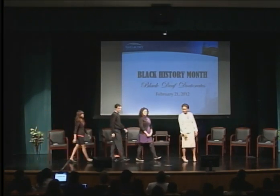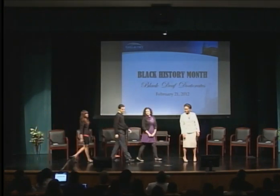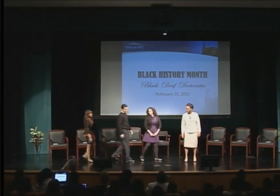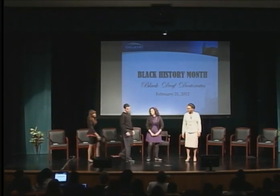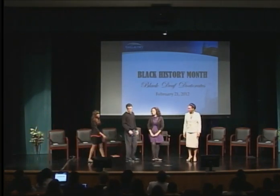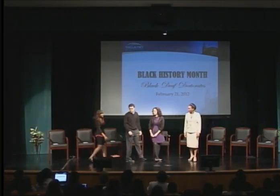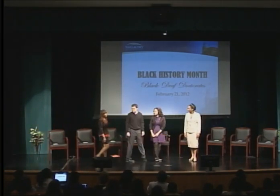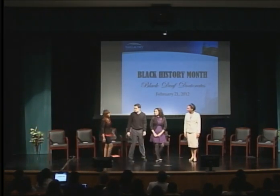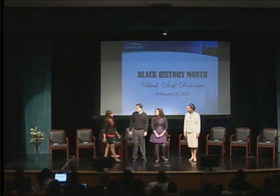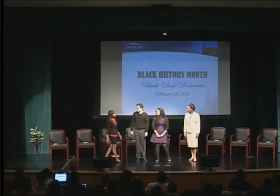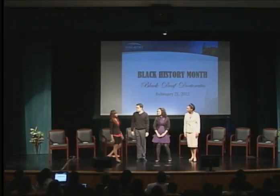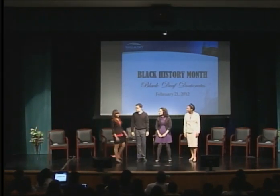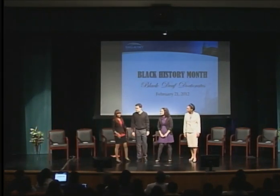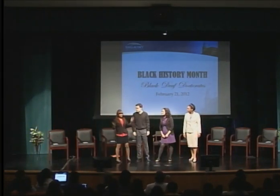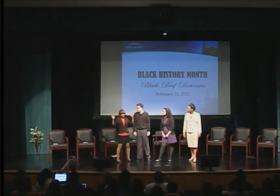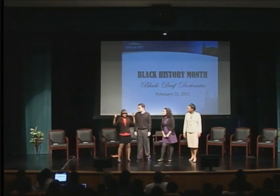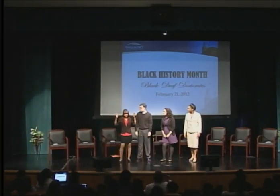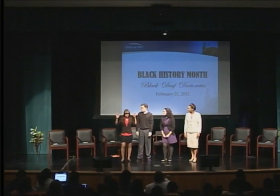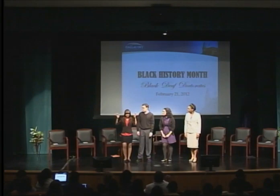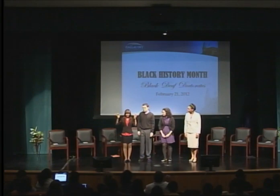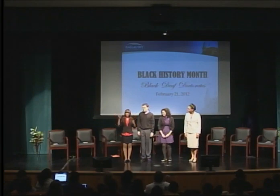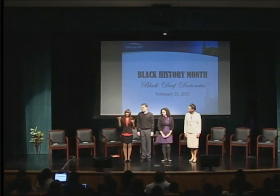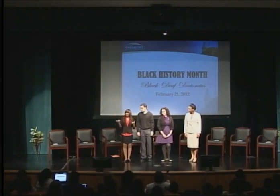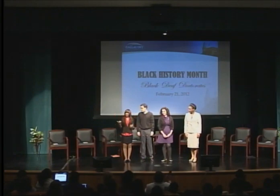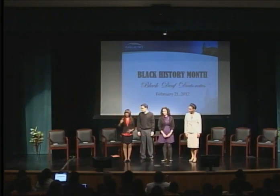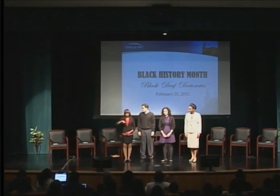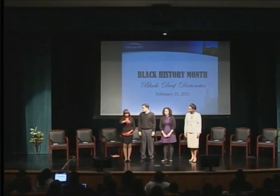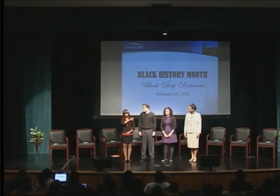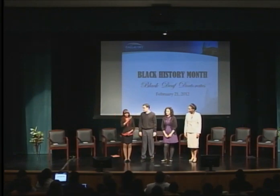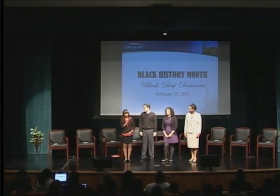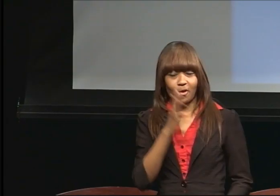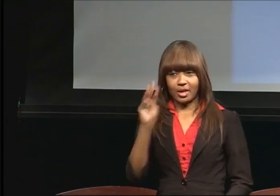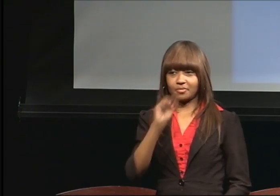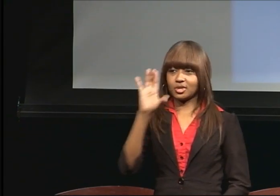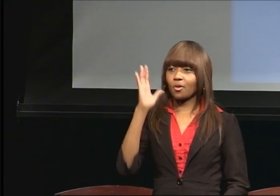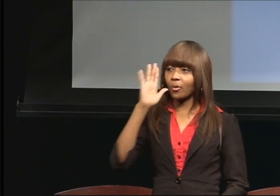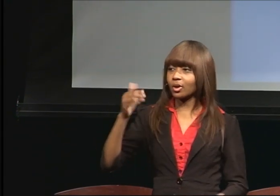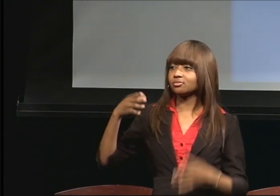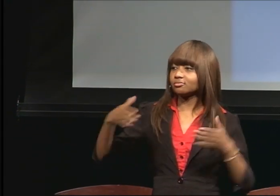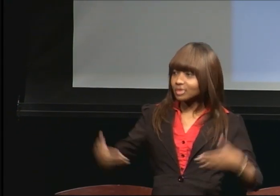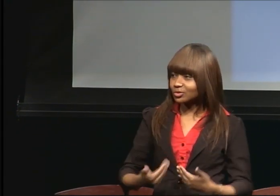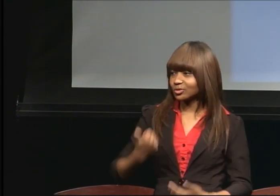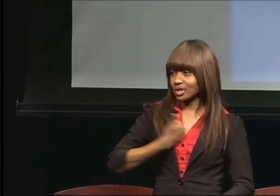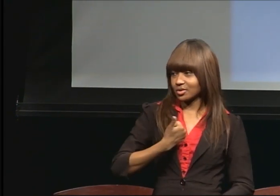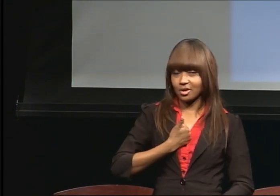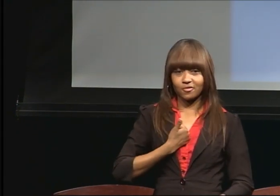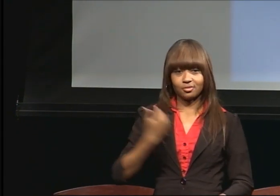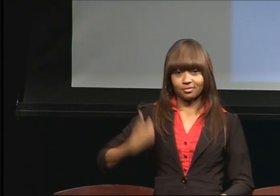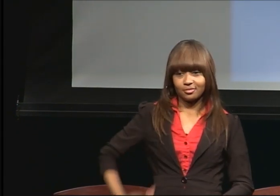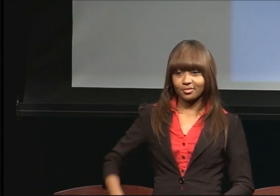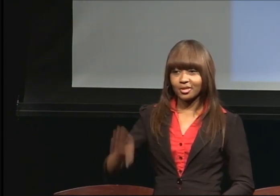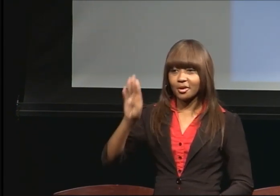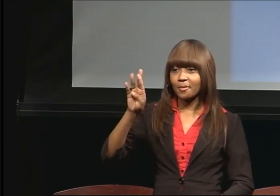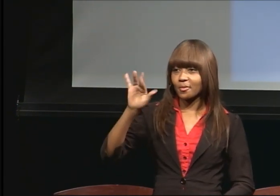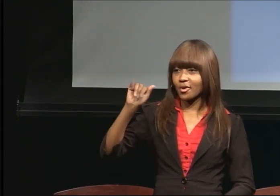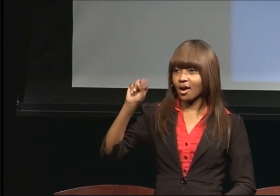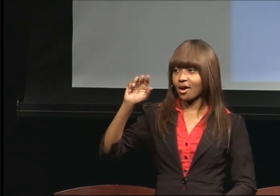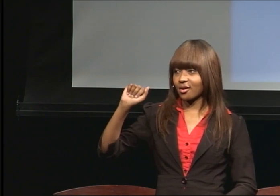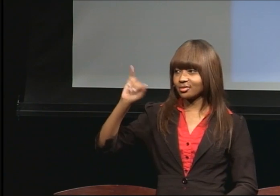Hello. We're the emcees today and we would like to introduce ourselves. My name is Brianna Johnson and I'm majoring in Government. I'm a senior.